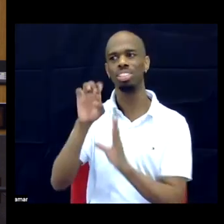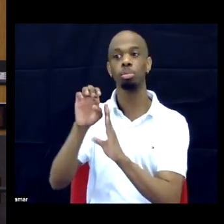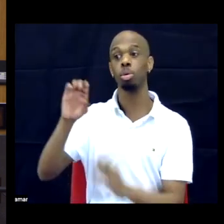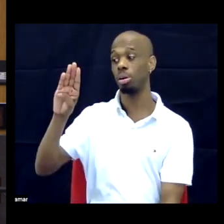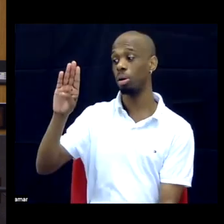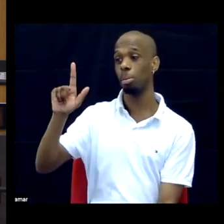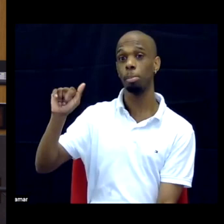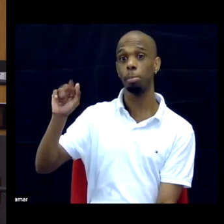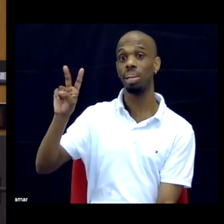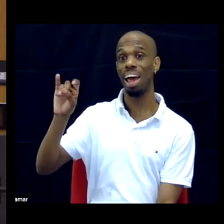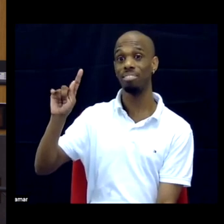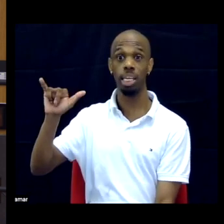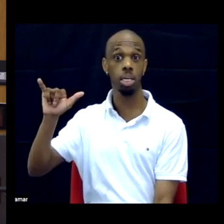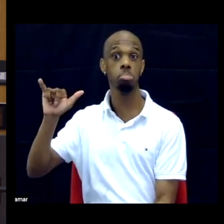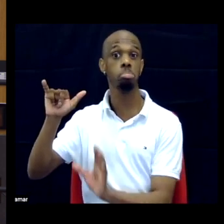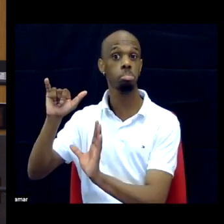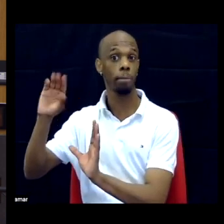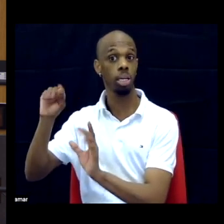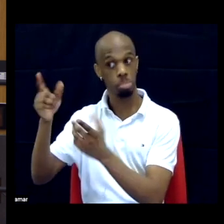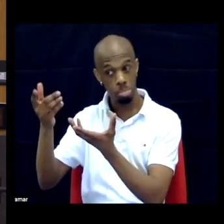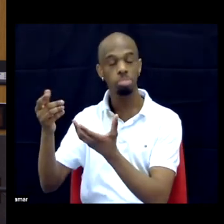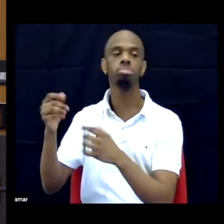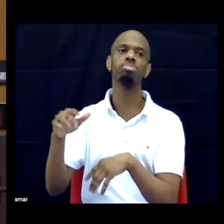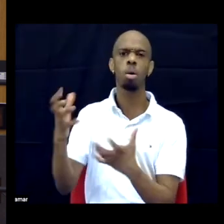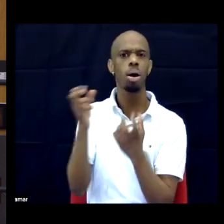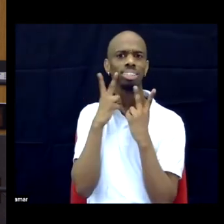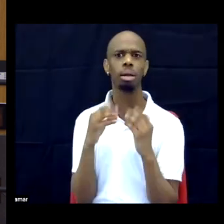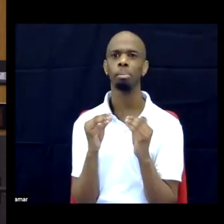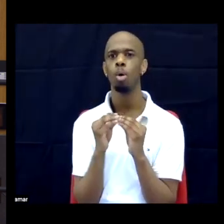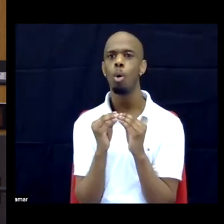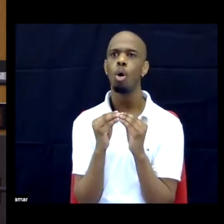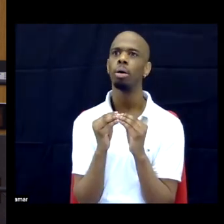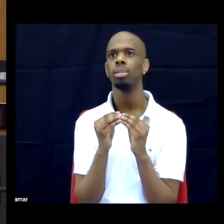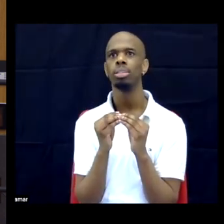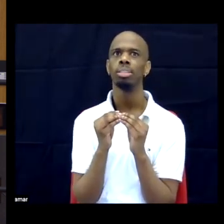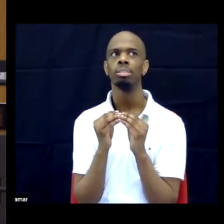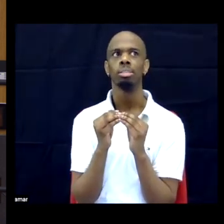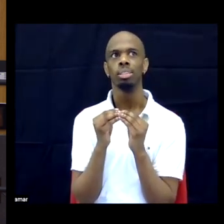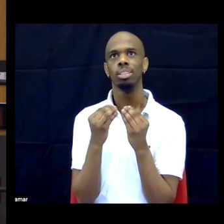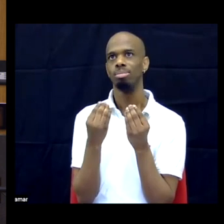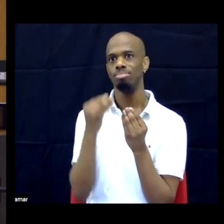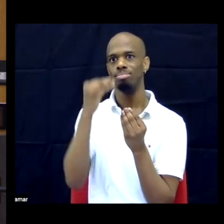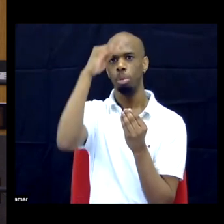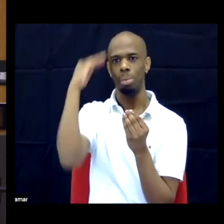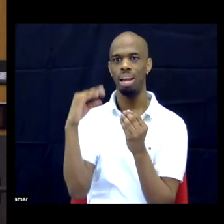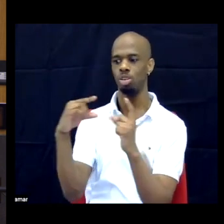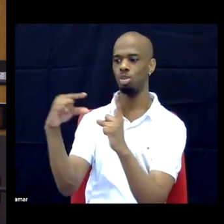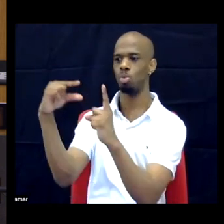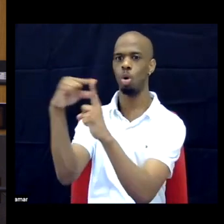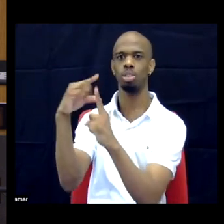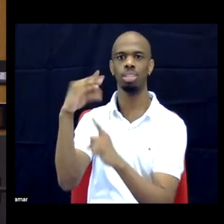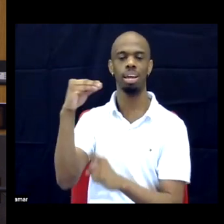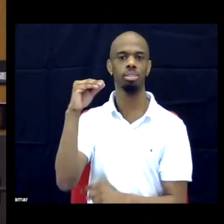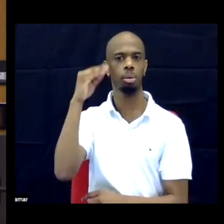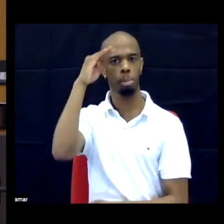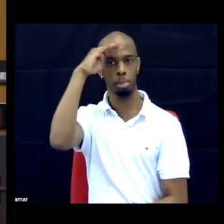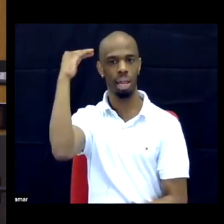else, I just want to see more black works and mainstream media outlets covering disability